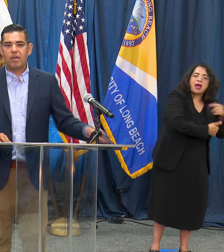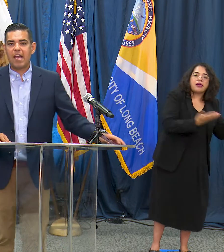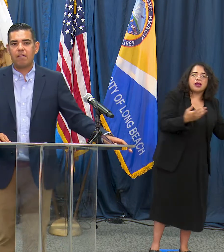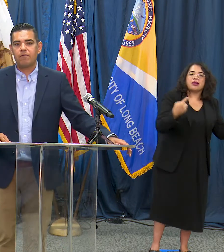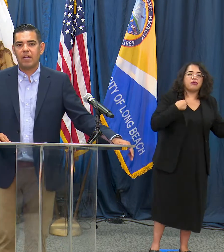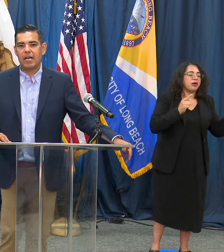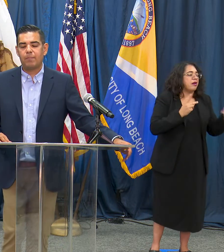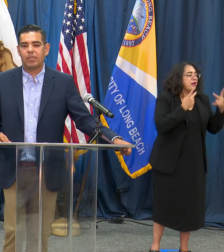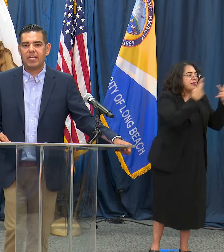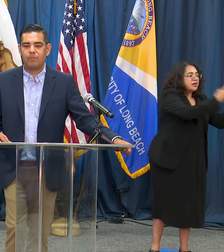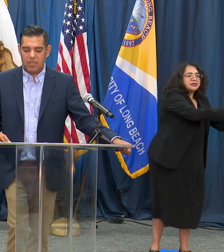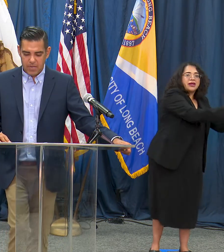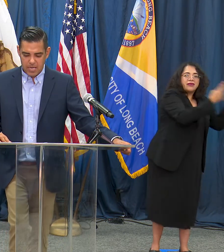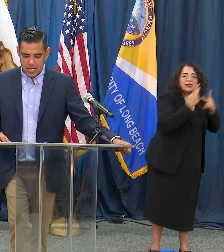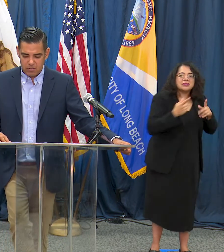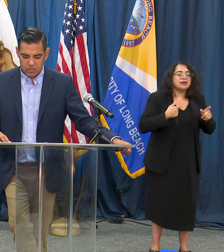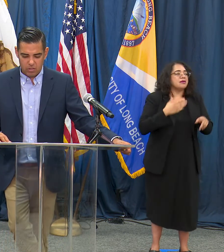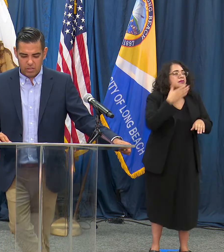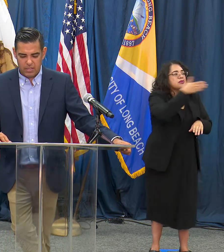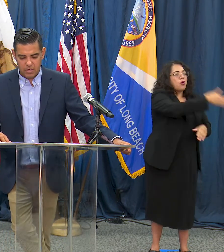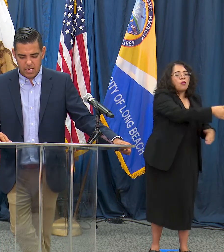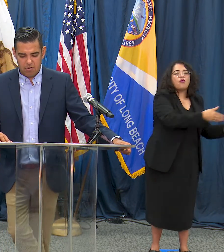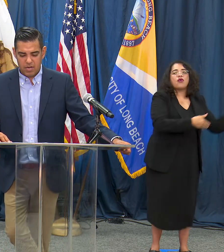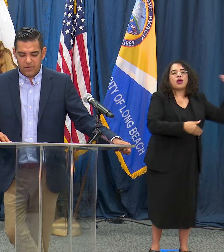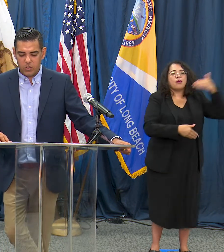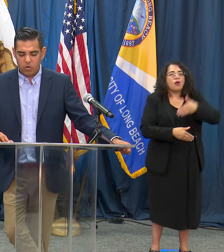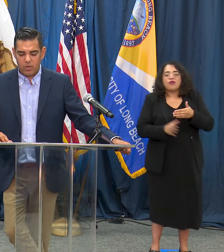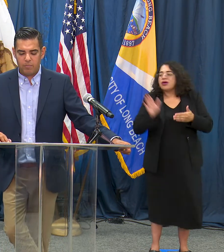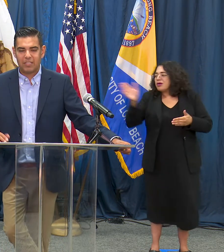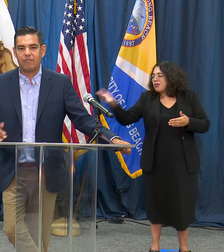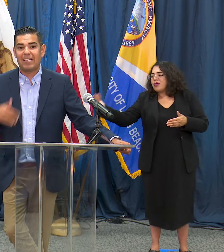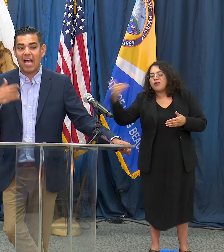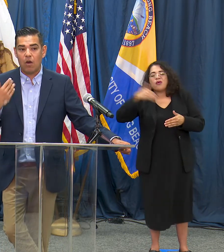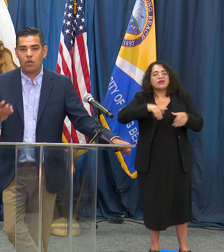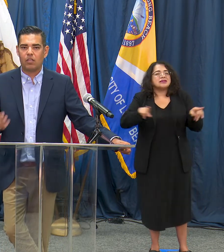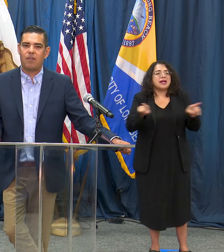have plenty of PPE still in our inventory. We've been giving out a lot of